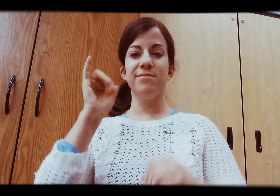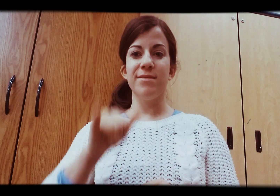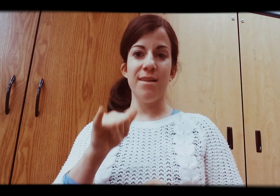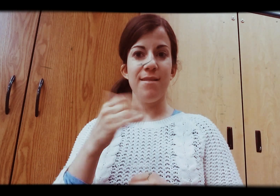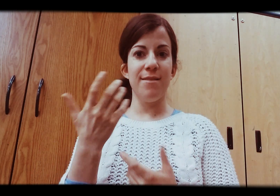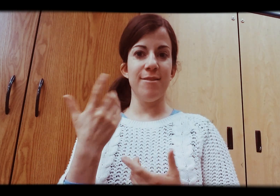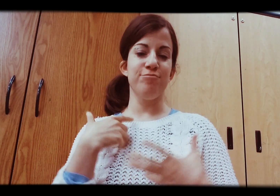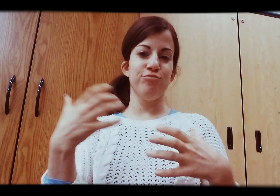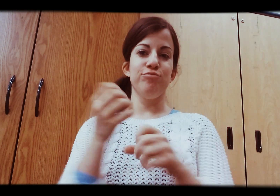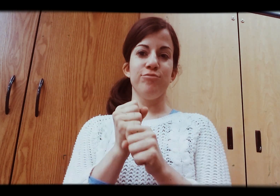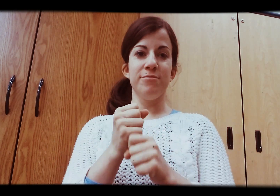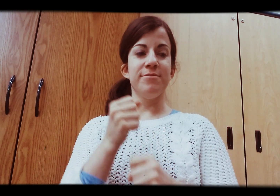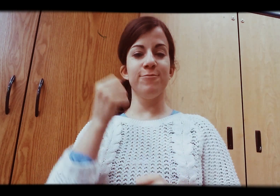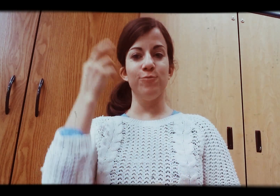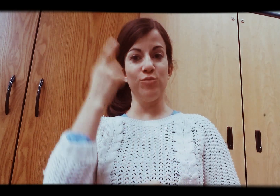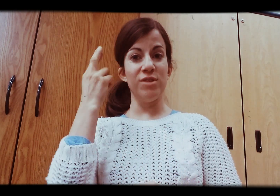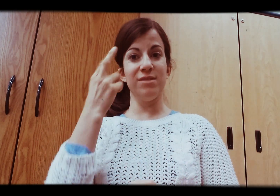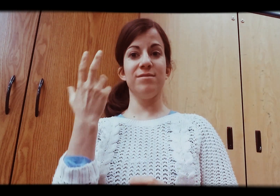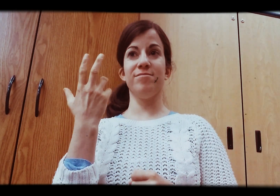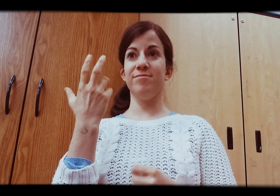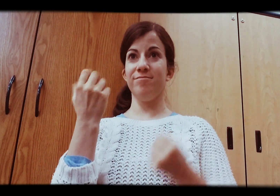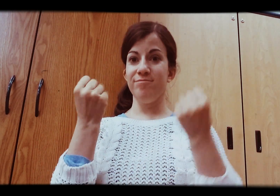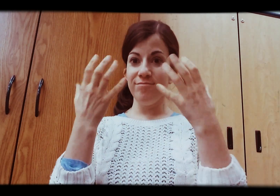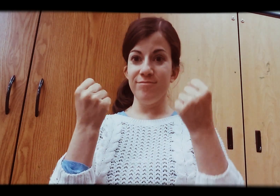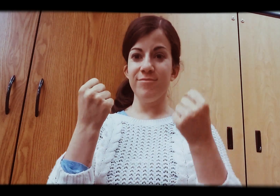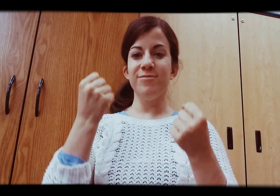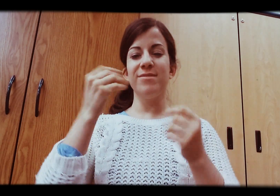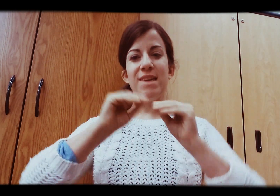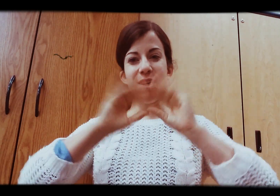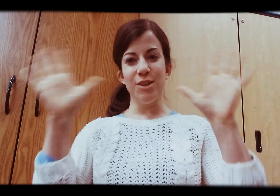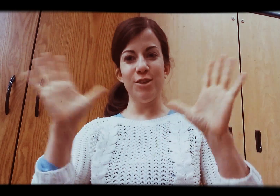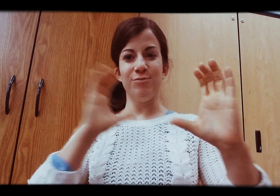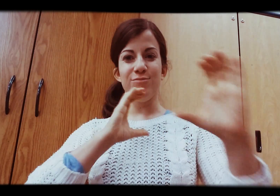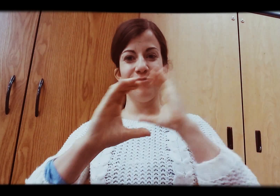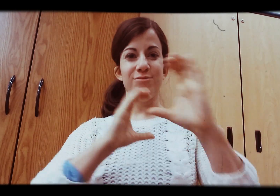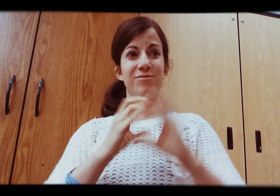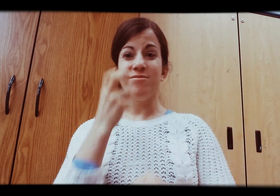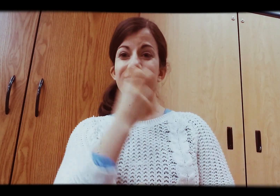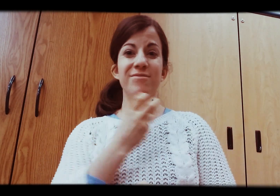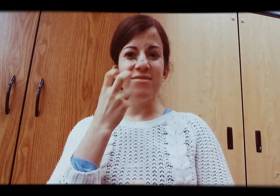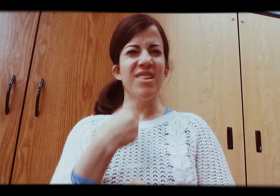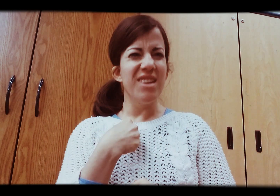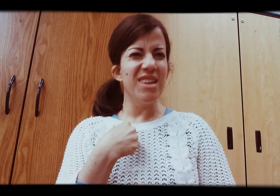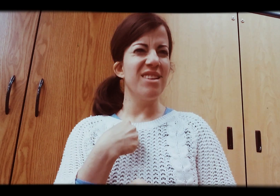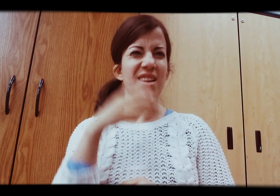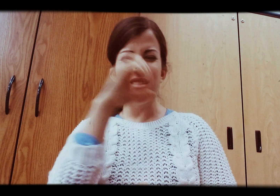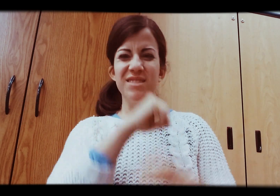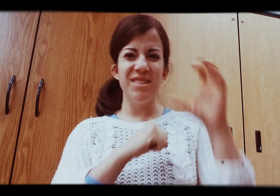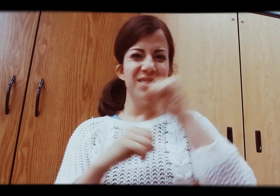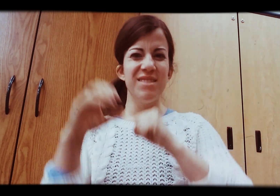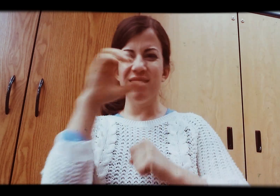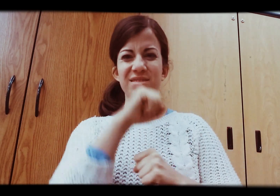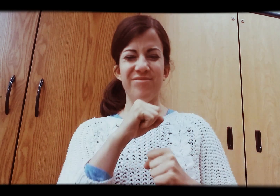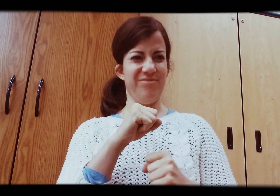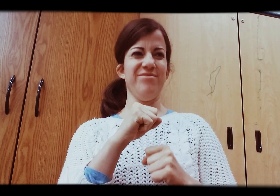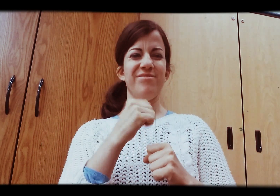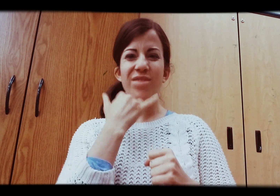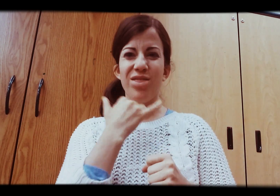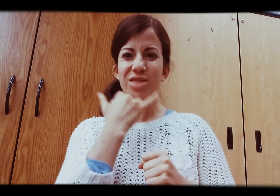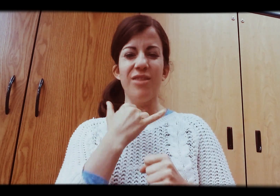That is my story in a nutshell. That is the reason to sign. It creates a clear communication. Using the lipreading method, I have to guess often. Sometimes I got it wrong.